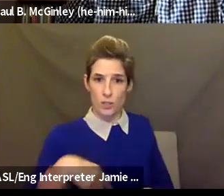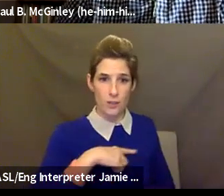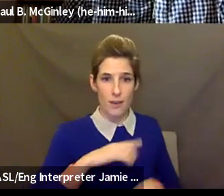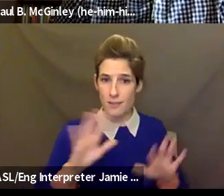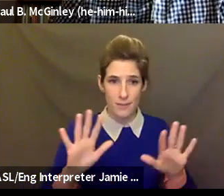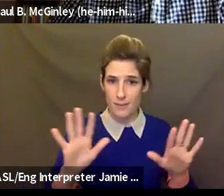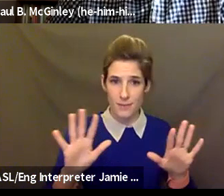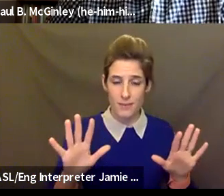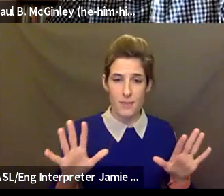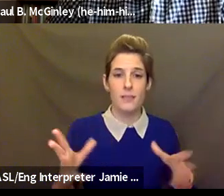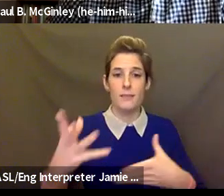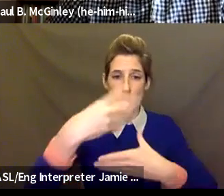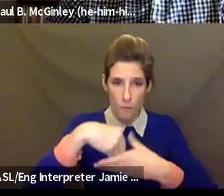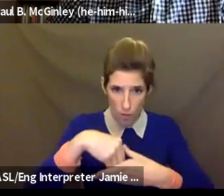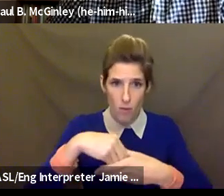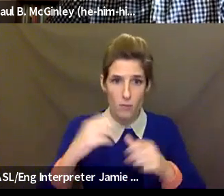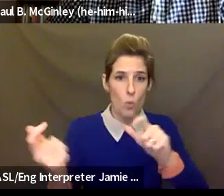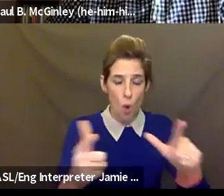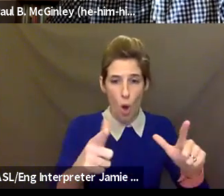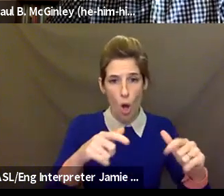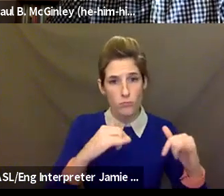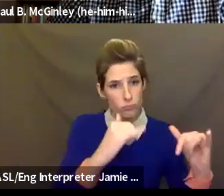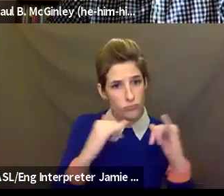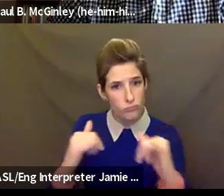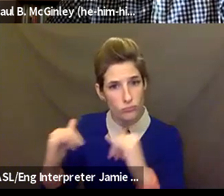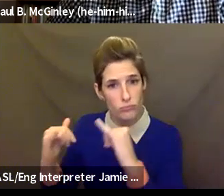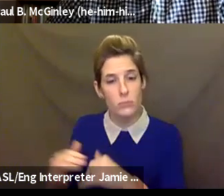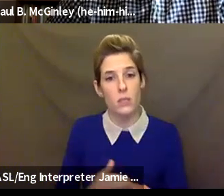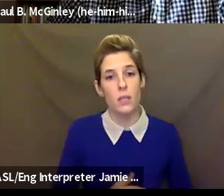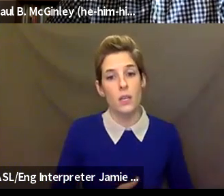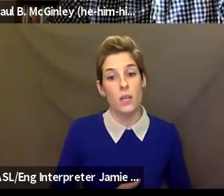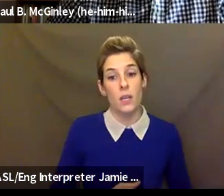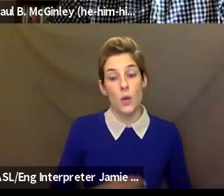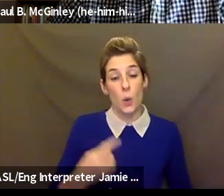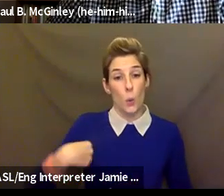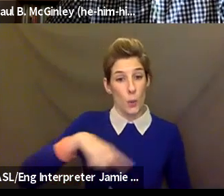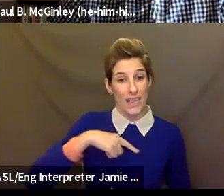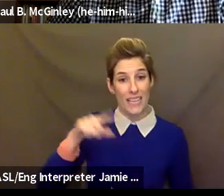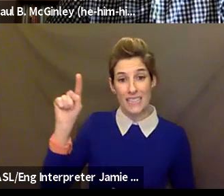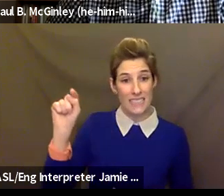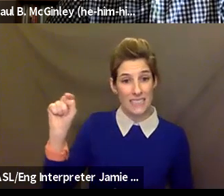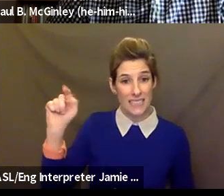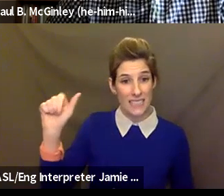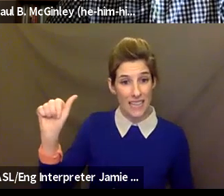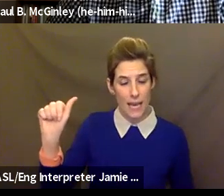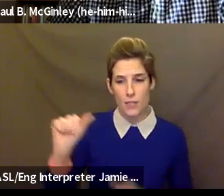as artists, I think we're going to continue doing this work via